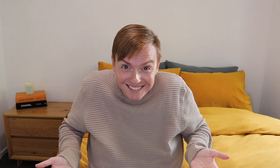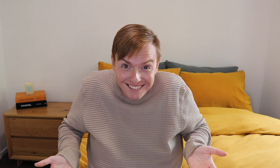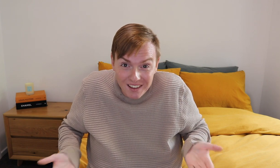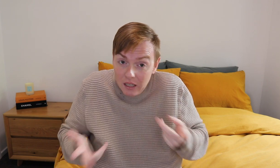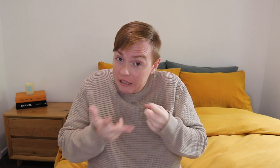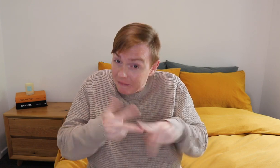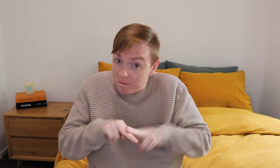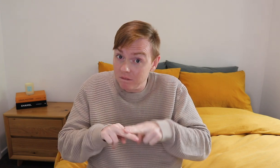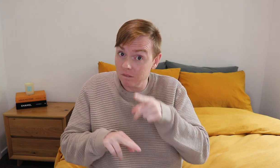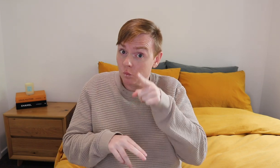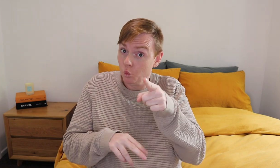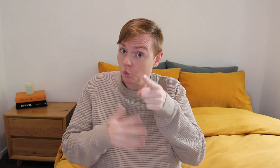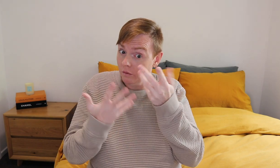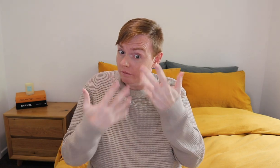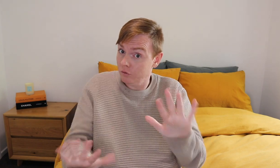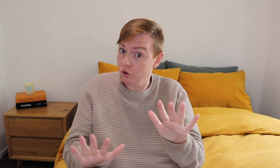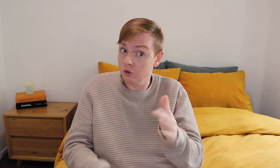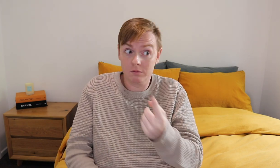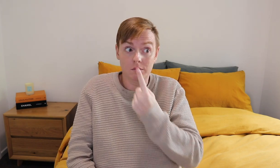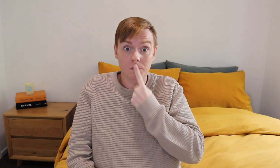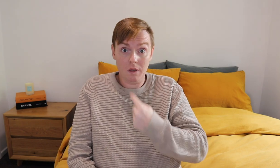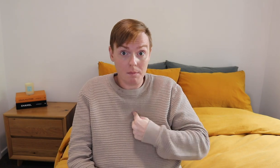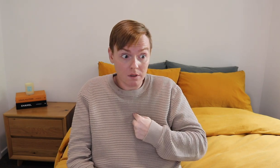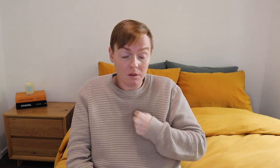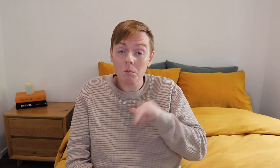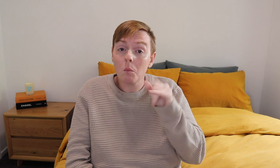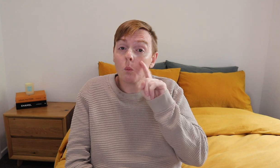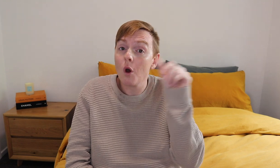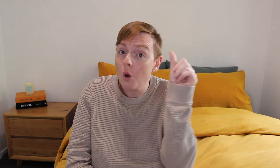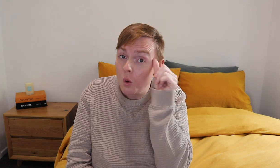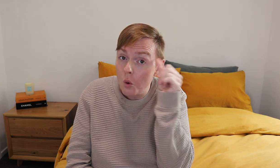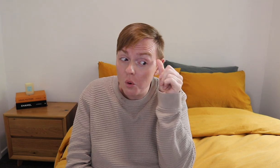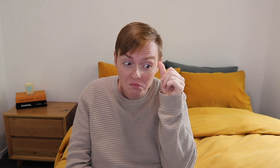If you have already told me about it, I might will already know about it.